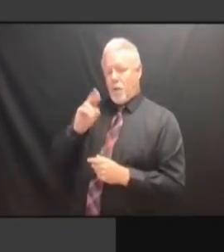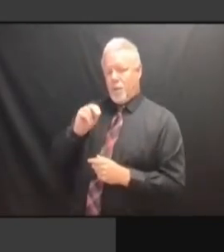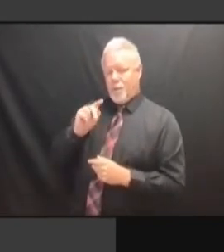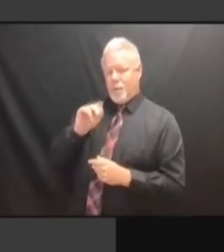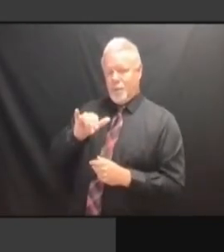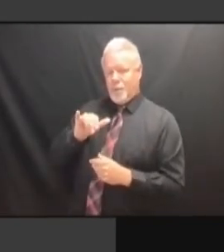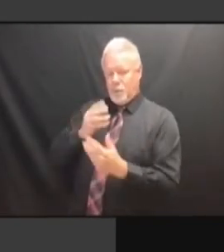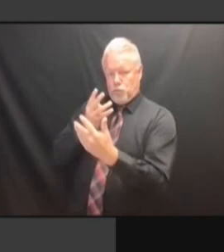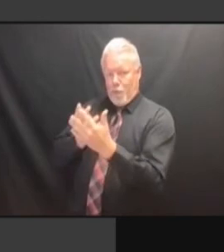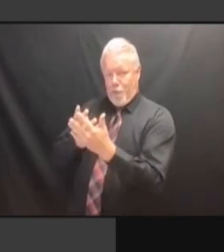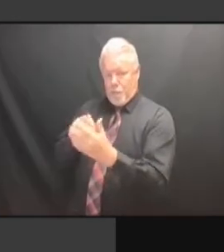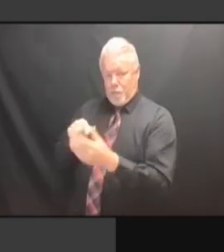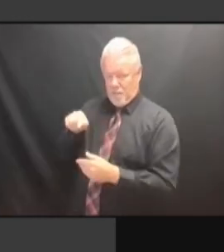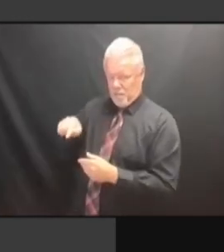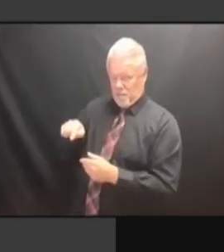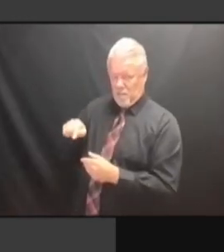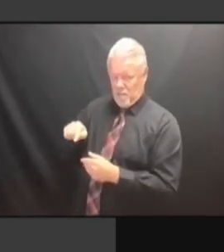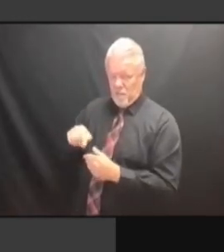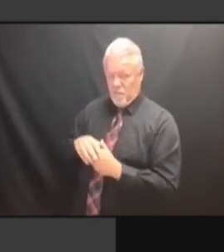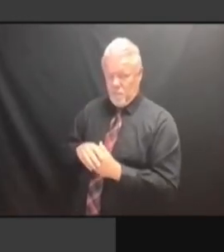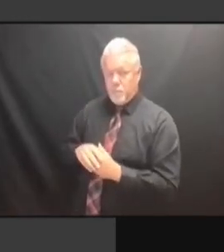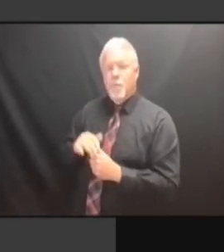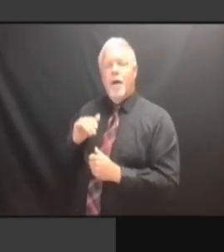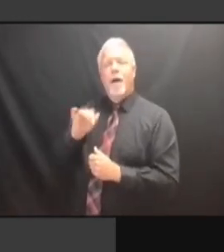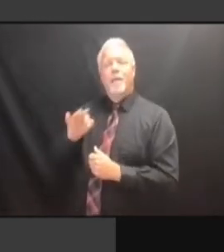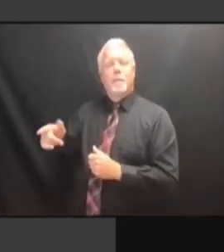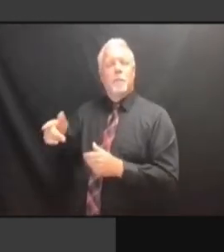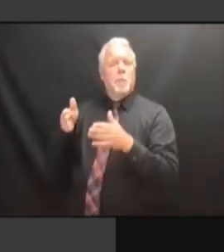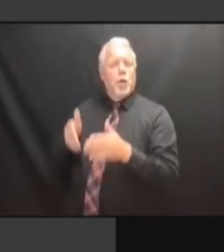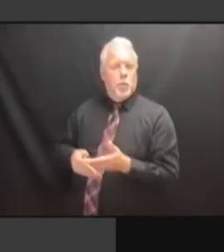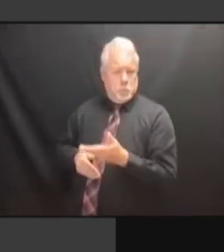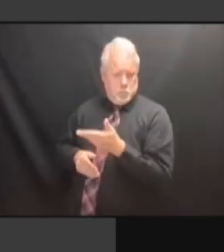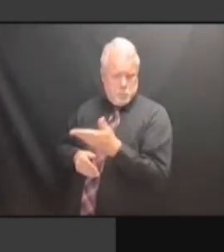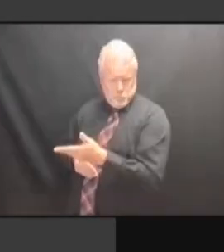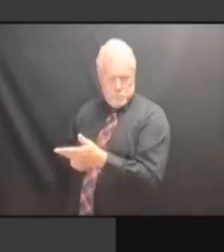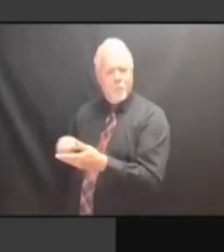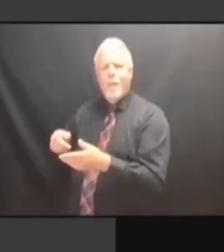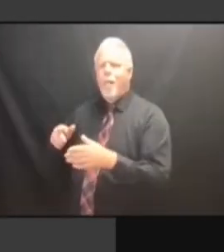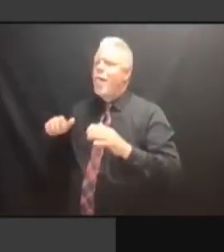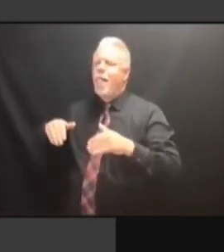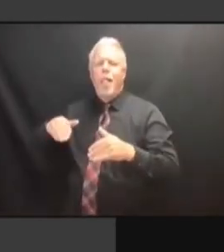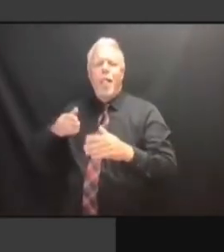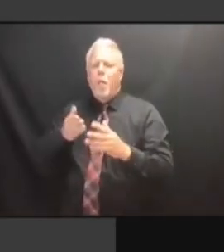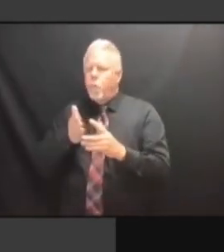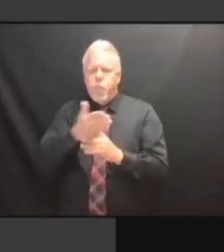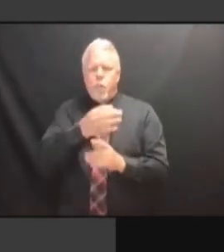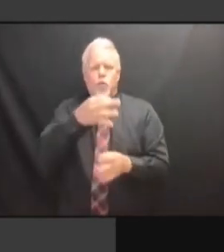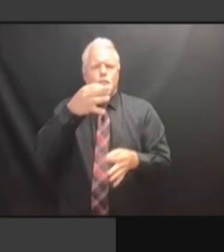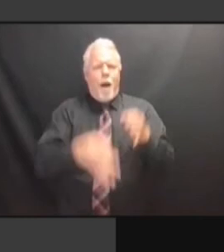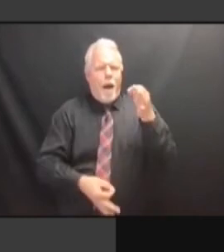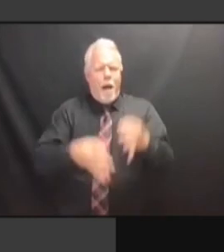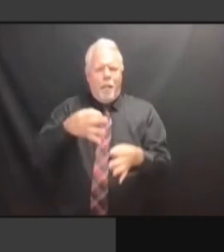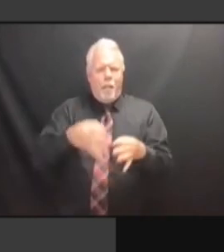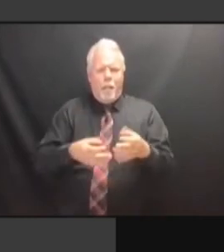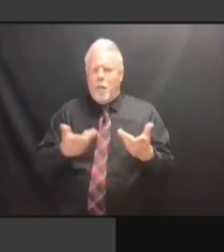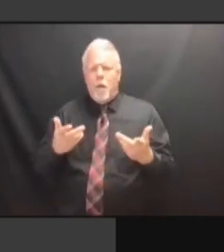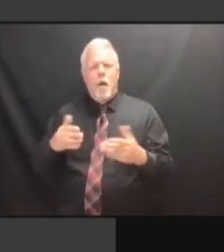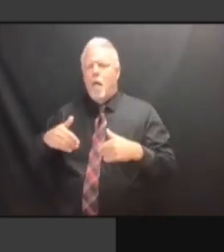UPON THEIR RELEASE. >> IT'S A SIMILAR ISSUE TO WHEN IT'S A SIMILAR ISSUE TO WHEN IT'S A SIMILAR ISSUE TO WHEN SOMEONE IT'S A SIMILAR ISSUE TO WHEN SOMEONE HAS IT'S A SIMILAR ISSUE TO WHEN SOMEONE HAS MOVED IT'S A SIMILAR ISSUE TO WHEN SOMEONE HAS MOVED AND IT'S A SIMILAR ISSUE TO WHEN SOMEONE HAS MOVED AND THEY IT'S A SIMILAR ISSUE TO WHEN SOMEONE HAS MOVED AND THEY MAY SOMEONE HAS MOVED AND THEY MAY SOMEONE HAS MOVED AND THEY MAY BE SOMEONE HAS MOVED AND THEY MAY BE VOTING SOMEONE HAS MOVED AND THEY MAY BE VOTING FROM SOMEONE HAS MOVED AND THEY MAY BE VOTING FROM AN SOMEONE HAS MOVED AND THEY MAY BE VOTING FROM AN ADDRESS SOMEONE HAS MOVED AND THEY MAY BE VOTING FROM AN ADDRESS THEY BE VOTING FROM AN ADDRESS THEY BE VOTING FROM AN ADDRESS THEY DON'T BE VOTING FROM AN ADDRESS THEY DON'T ACTUALLY BE VOTING FROM AN ADDRESS THEY DON'T ACTUALLY LIVE BE VOTING FROM AN ADDRESS THEY DON'T ACTUALLY LIVE AT. DON'T ACTUALLY LIVE AT. DON'T ACTUALLY LIVE AT. THE DON'T ACTUALLY LIVE AT. THE SYSTEM DON'T ACTUALLY LIVE AT. THE SYSTEM HAS